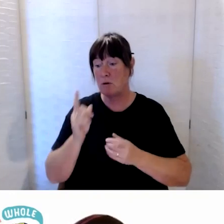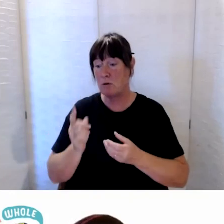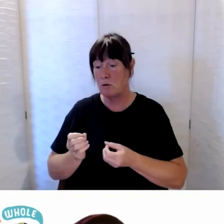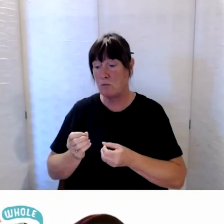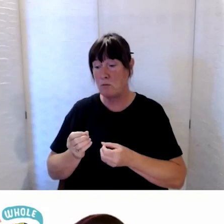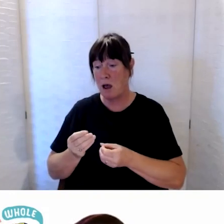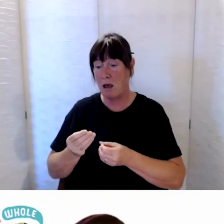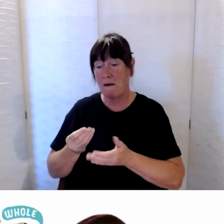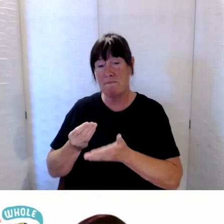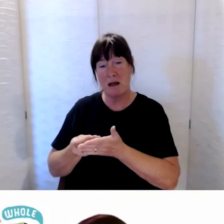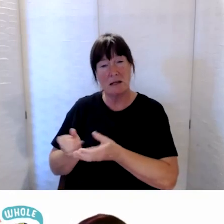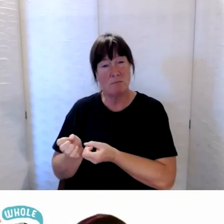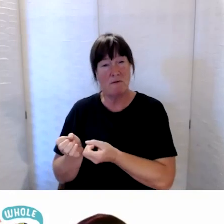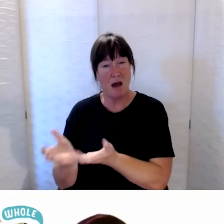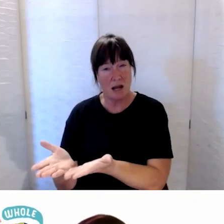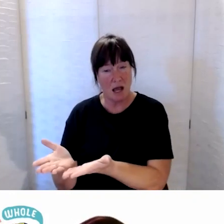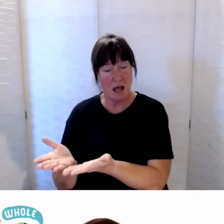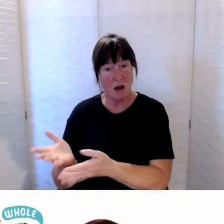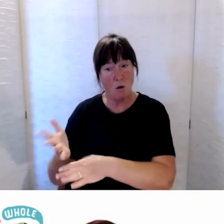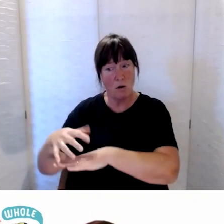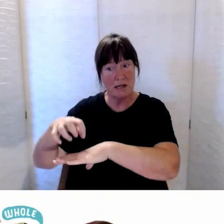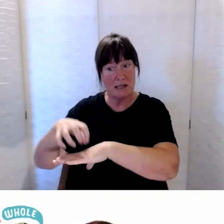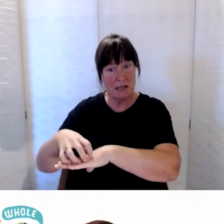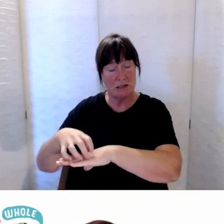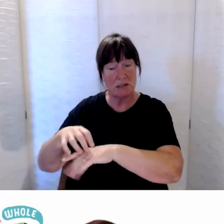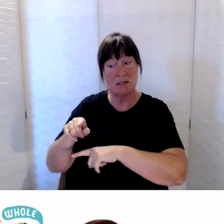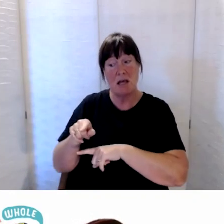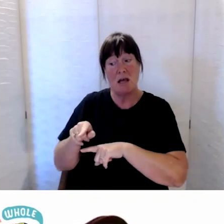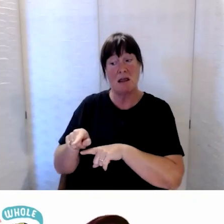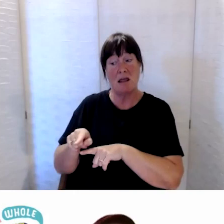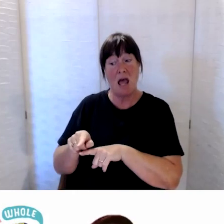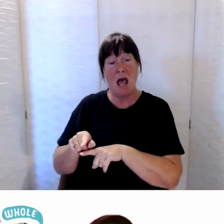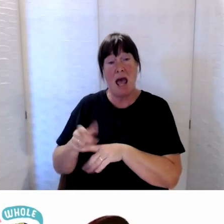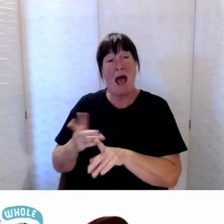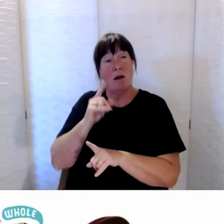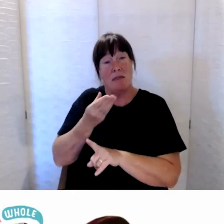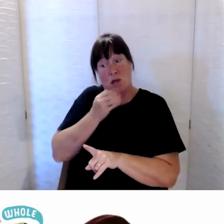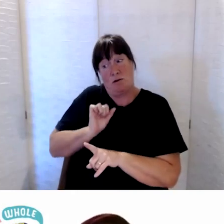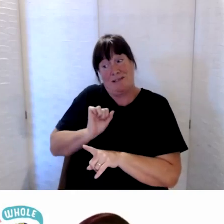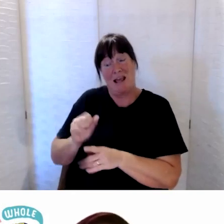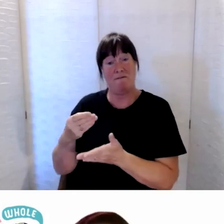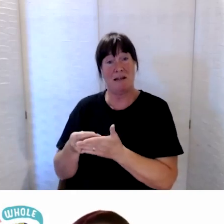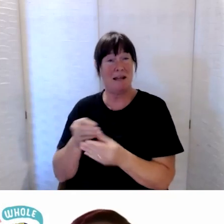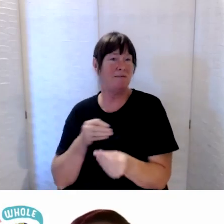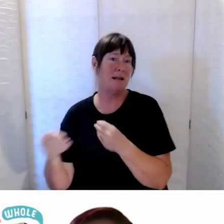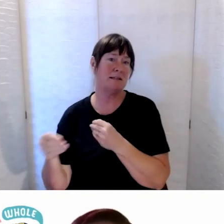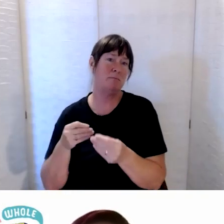that if need be and if possible, they can use their fund- how they can use the funding flexibly in this time?